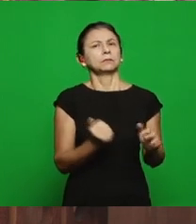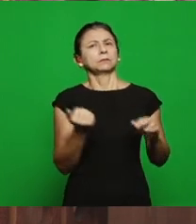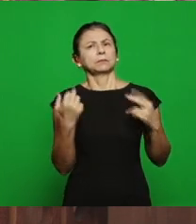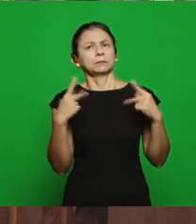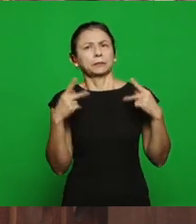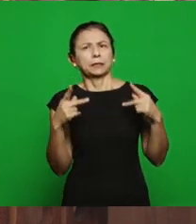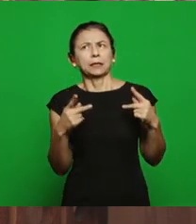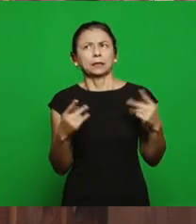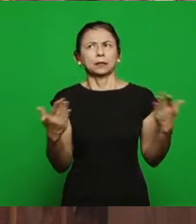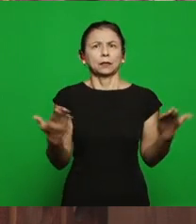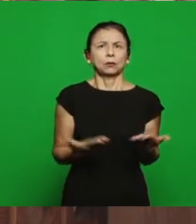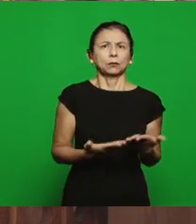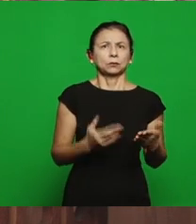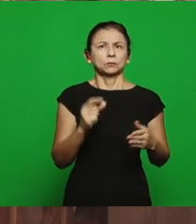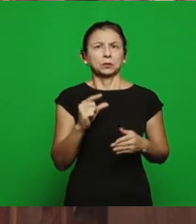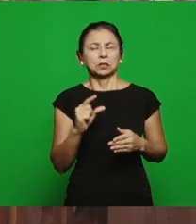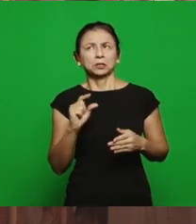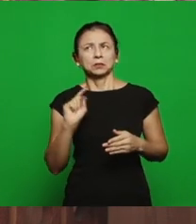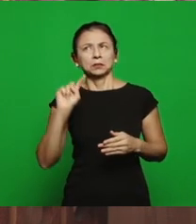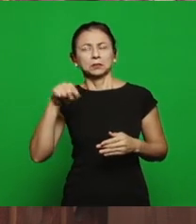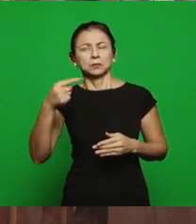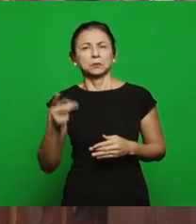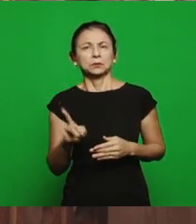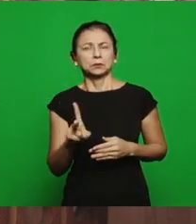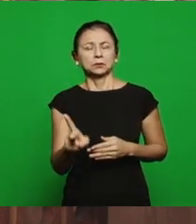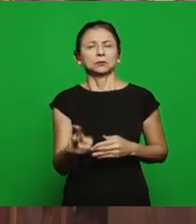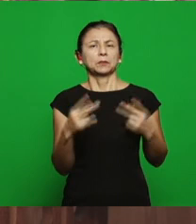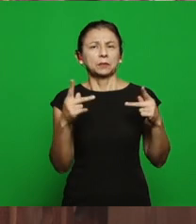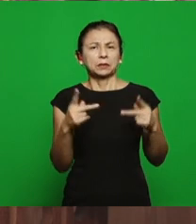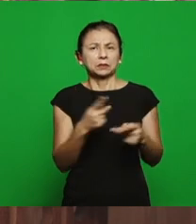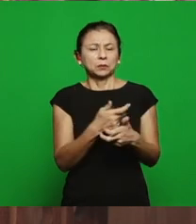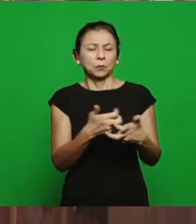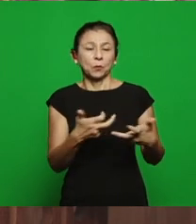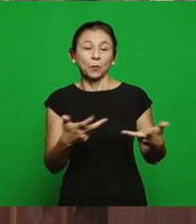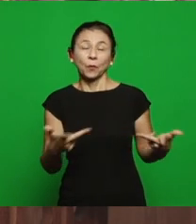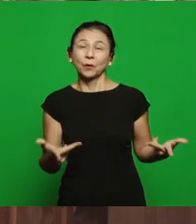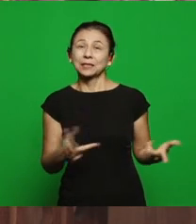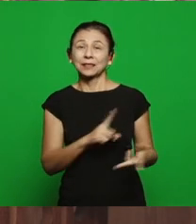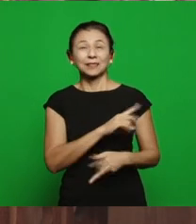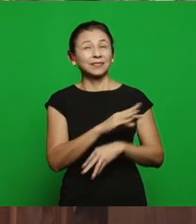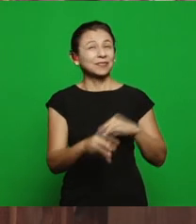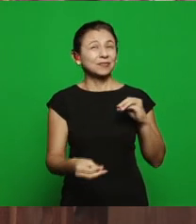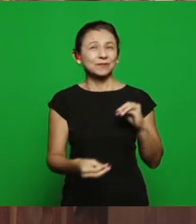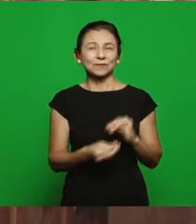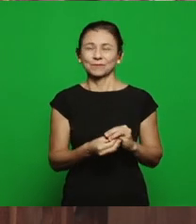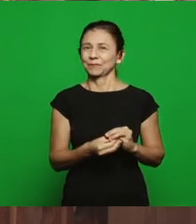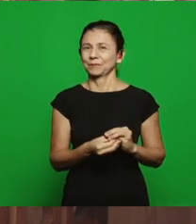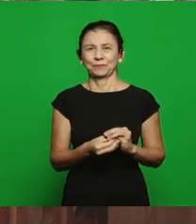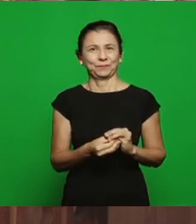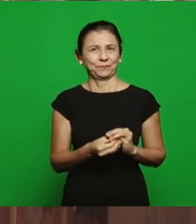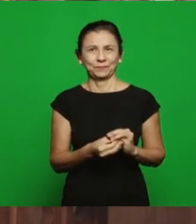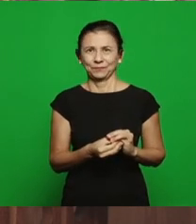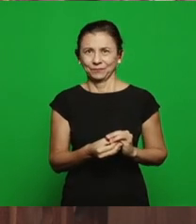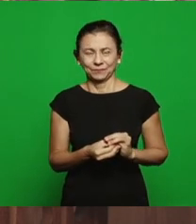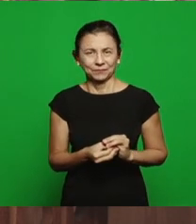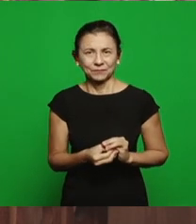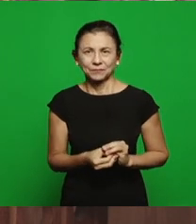this doesn’t work, Jesus wants to reveal Himself to the church in this last time and we’ll see here